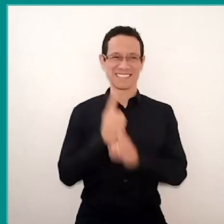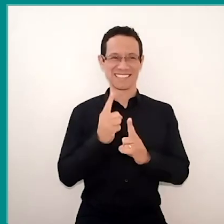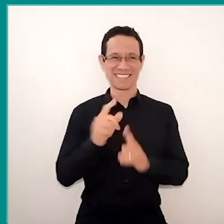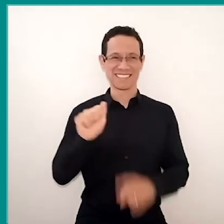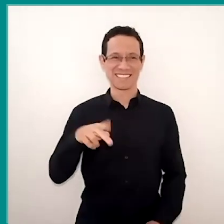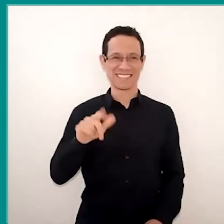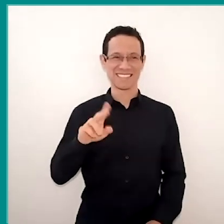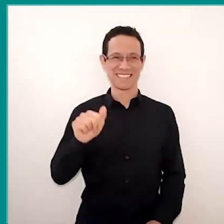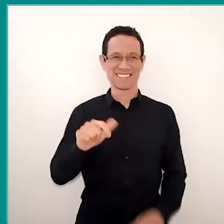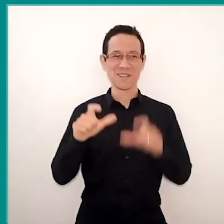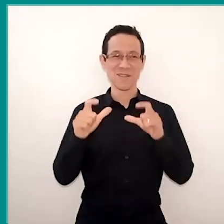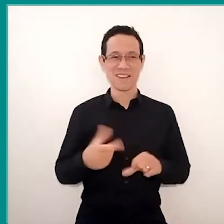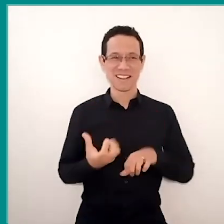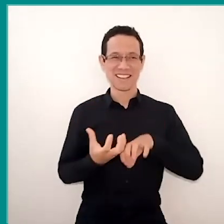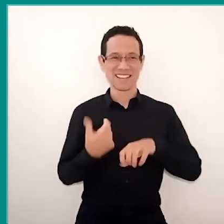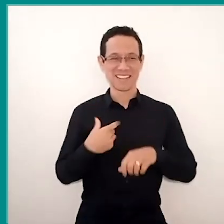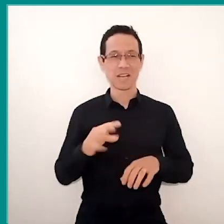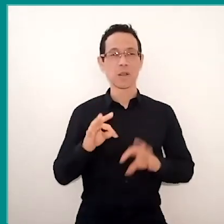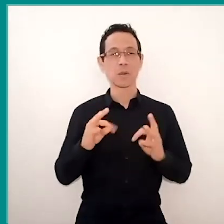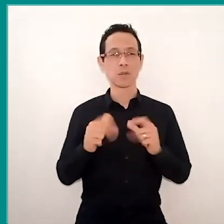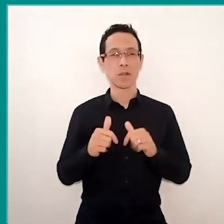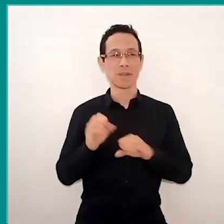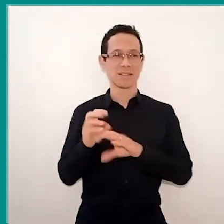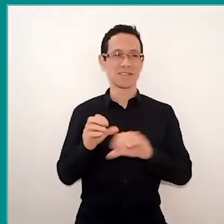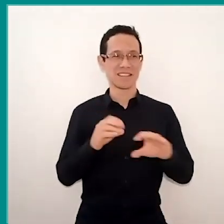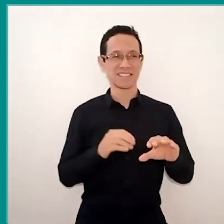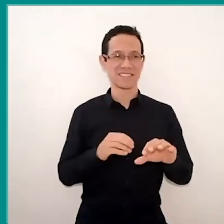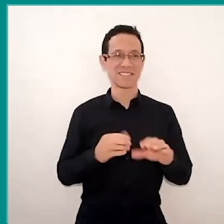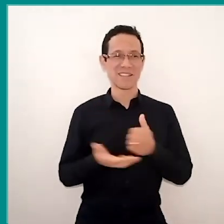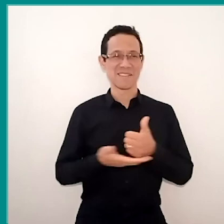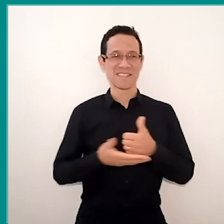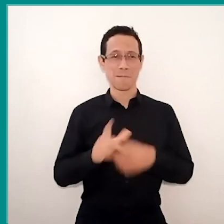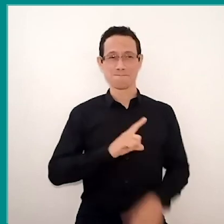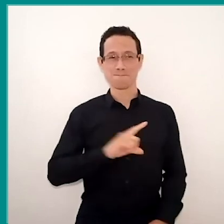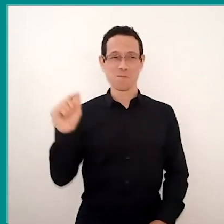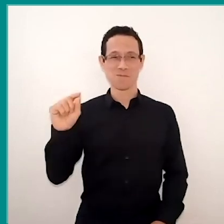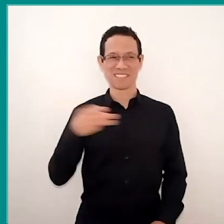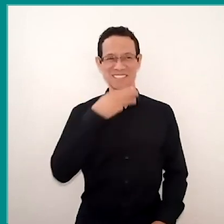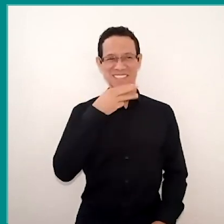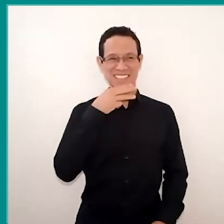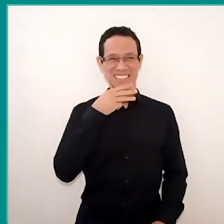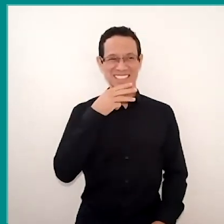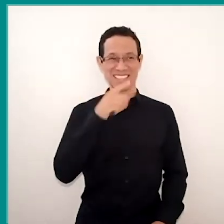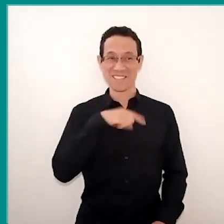at Todos pela Educação da Base, and we left there running, in March, coming home because I couldn't stay at the event.